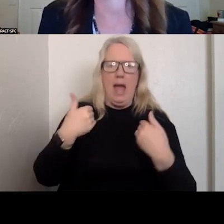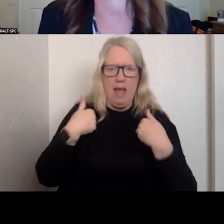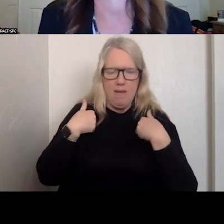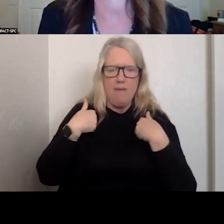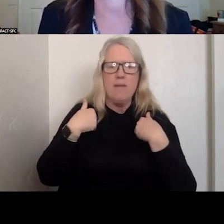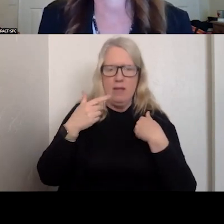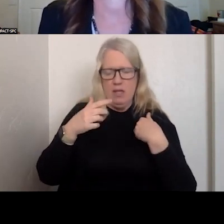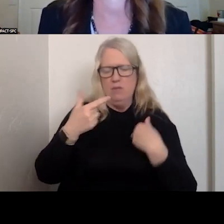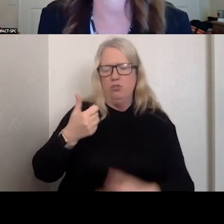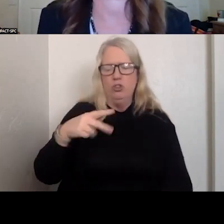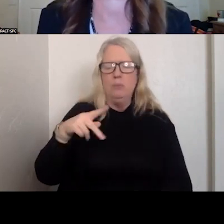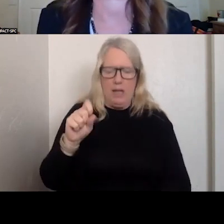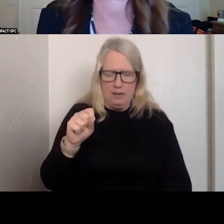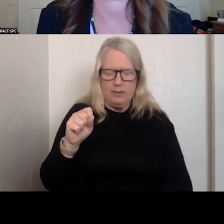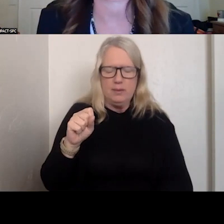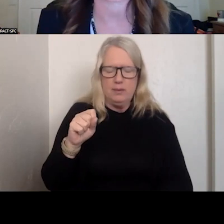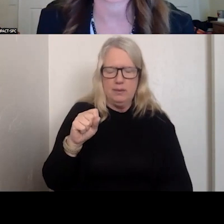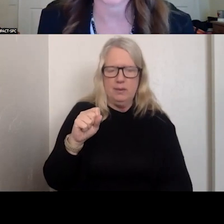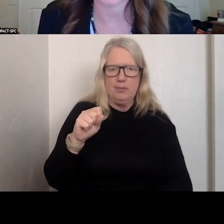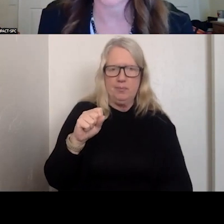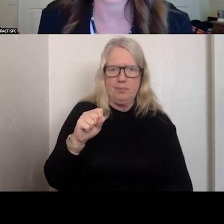GPS. THE CRISIS CALL